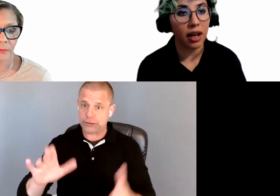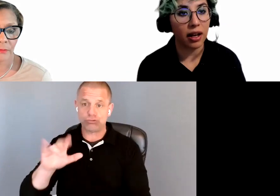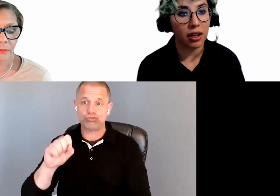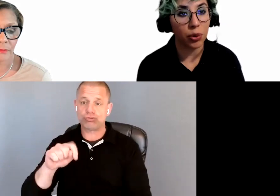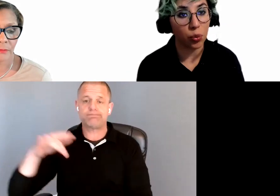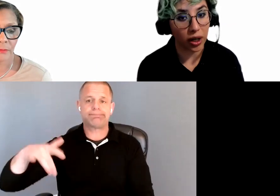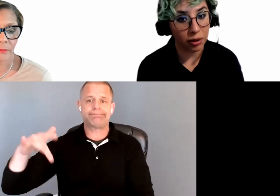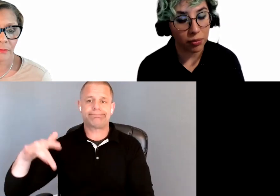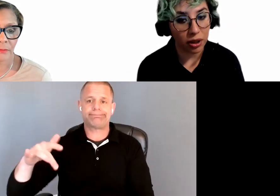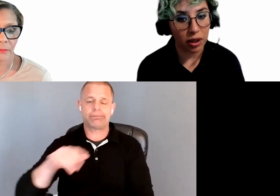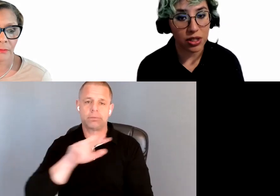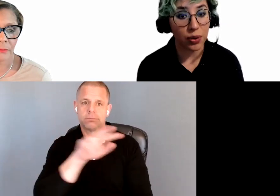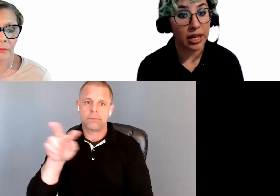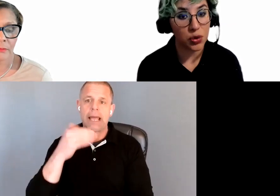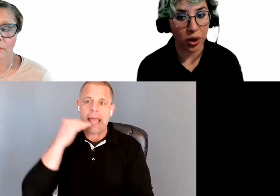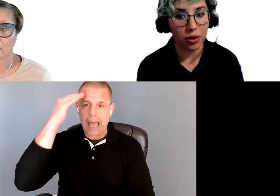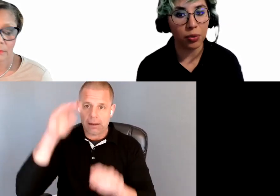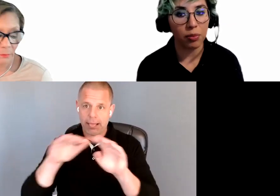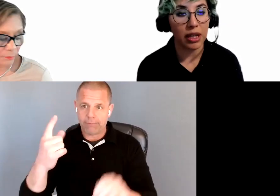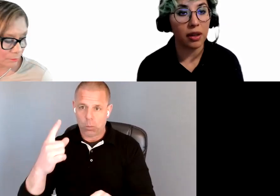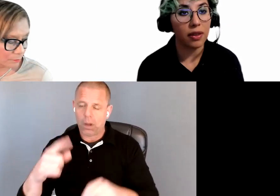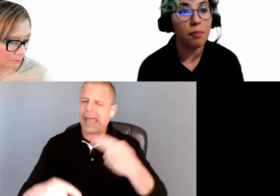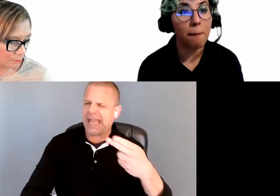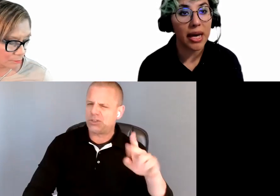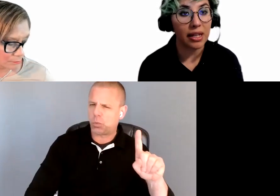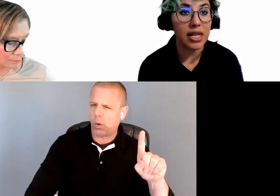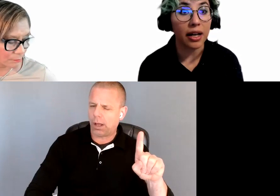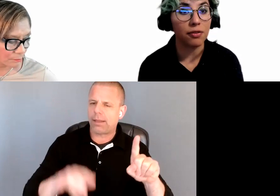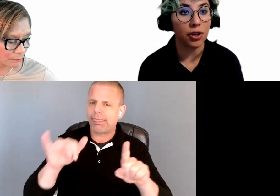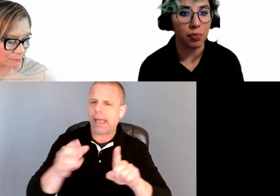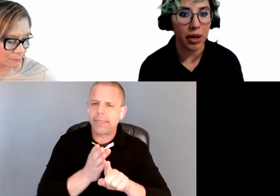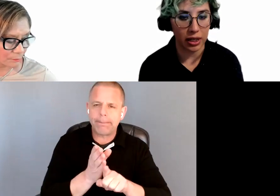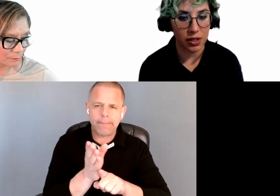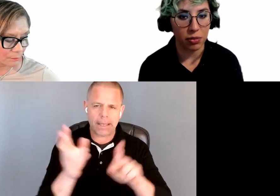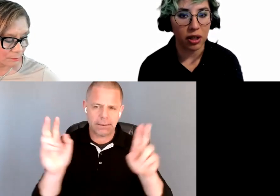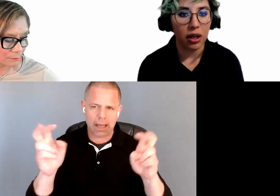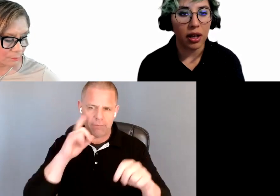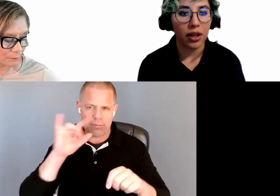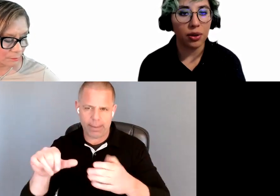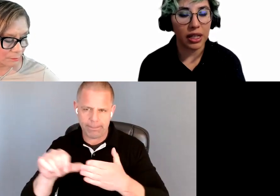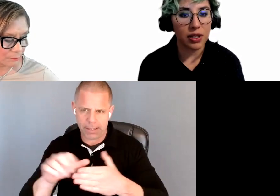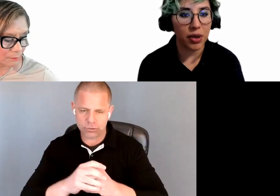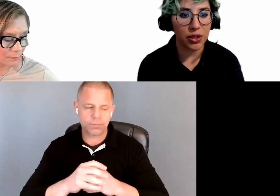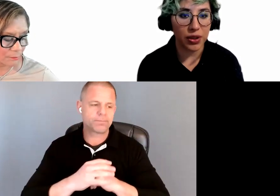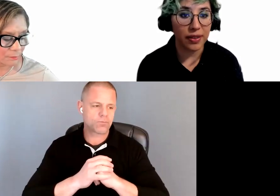heading level 1, so h1, will be the main title for your page. And you need to make sure that